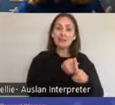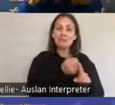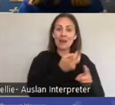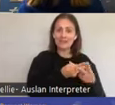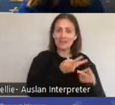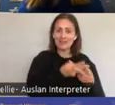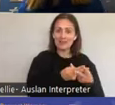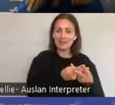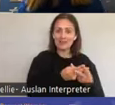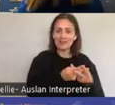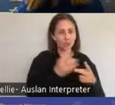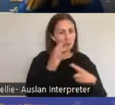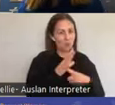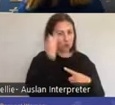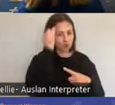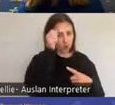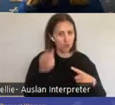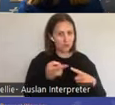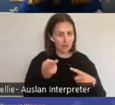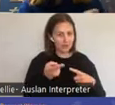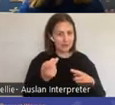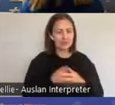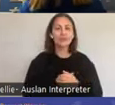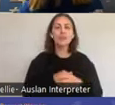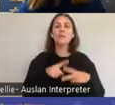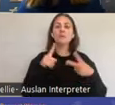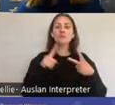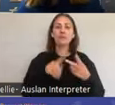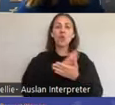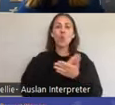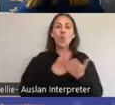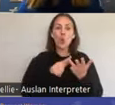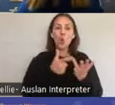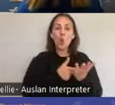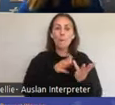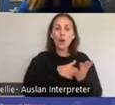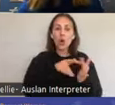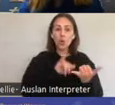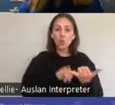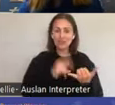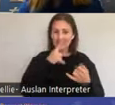We know that hormones has large impacts around desire and I'd also like to I suppose point